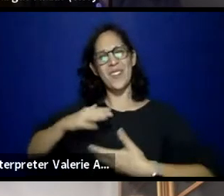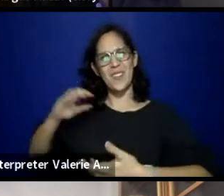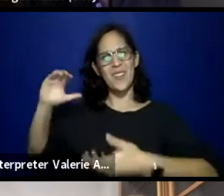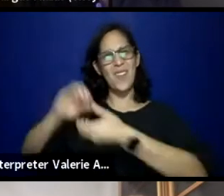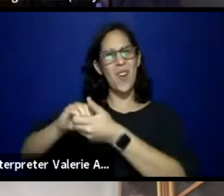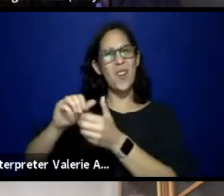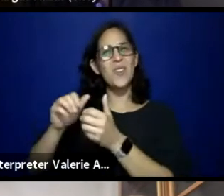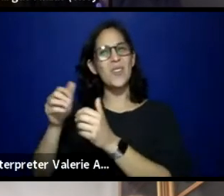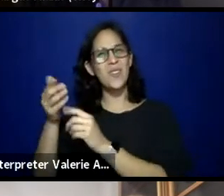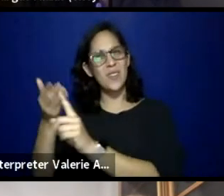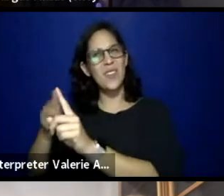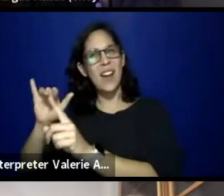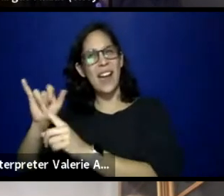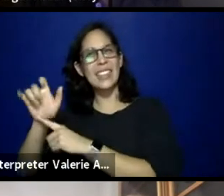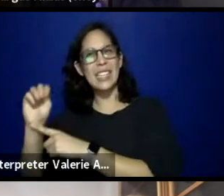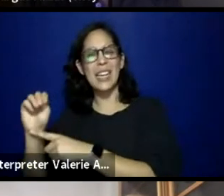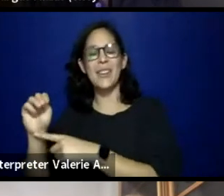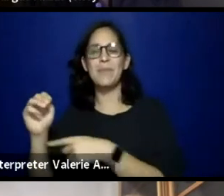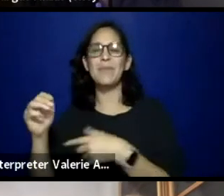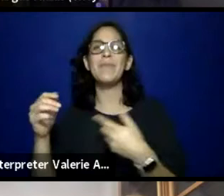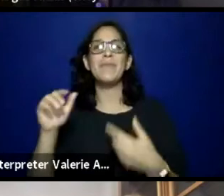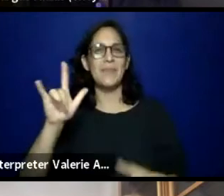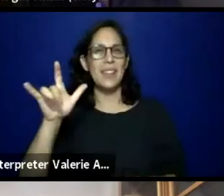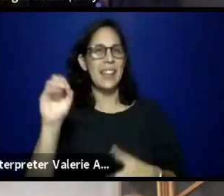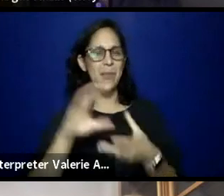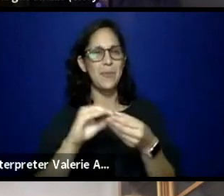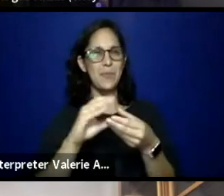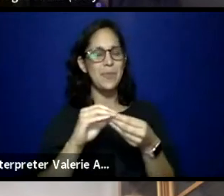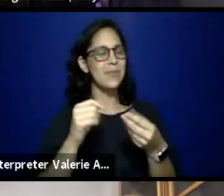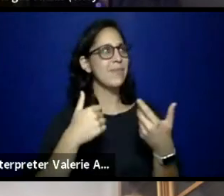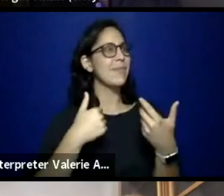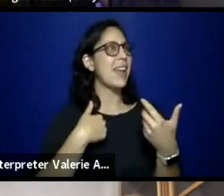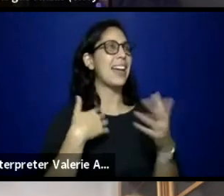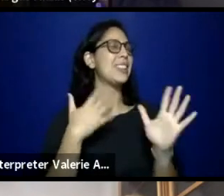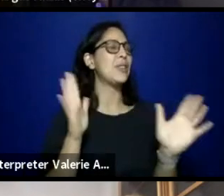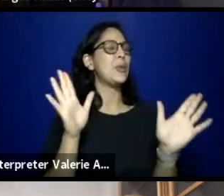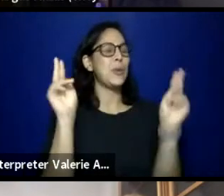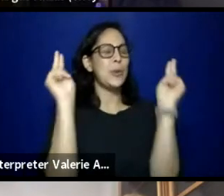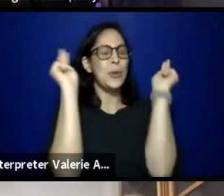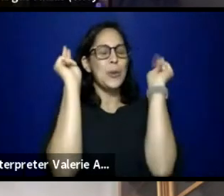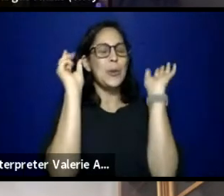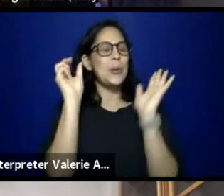I am so over the moon to work with ITM because they lead with yes.